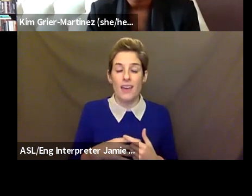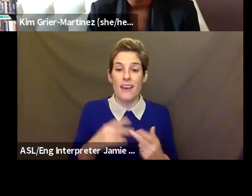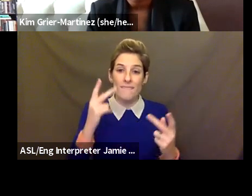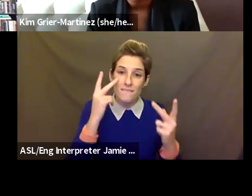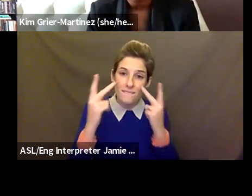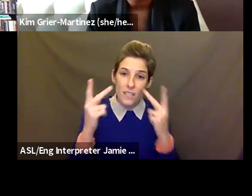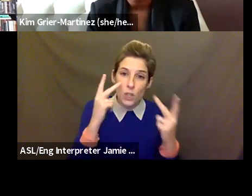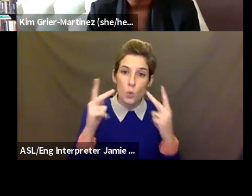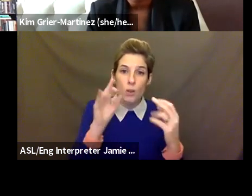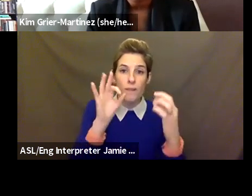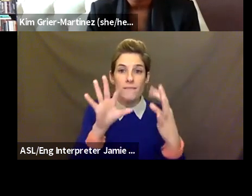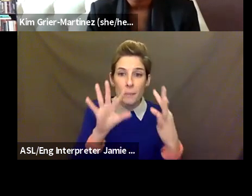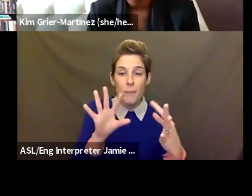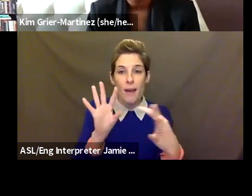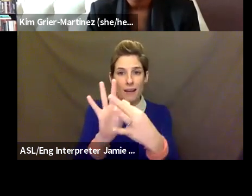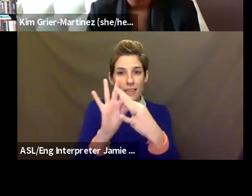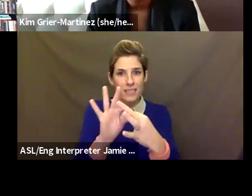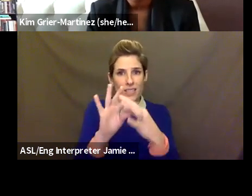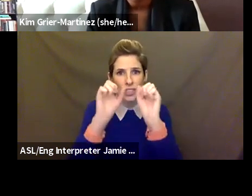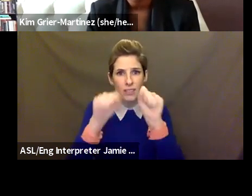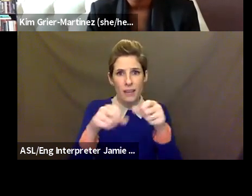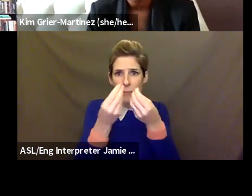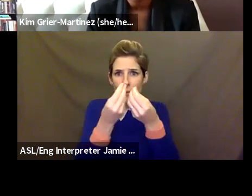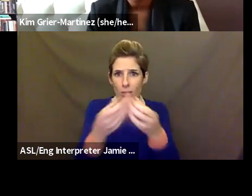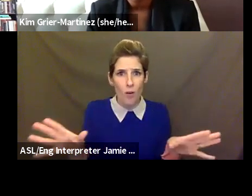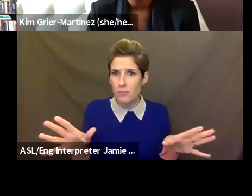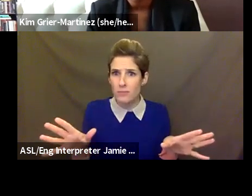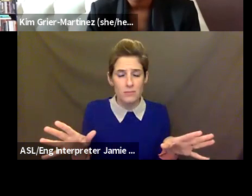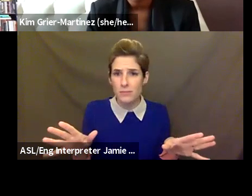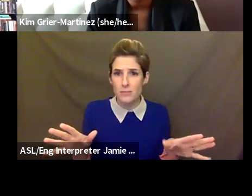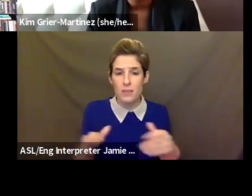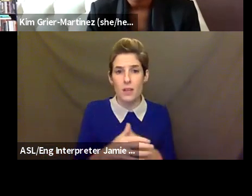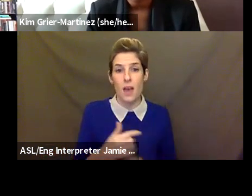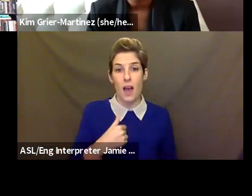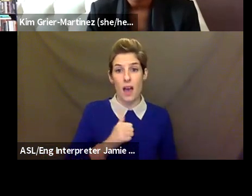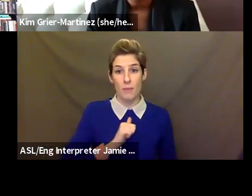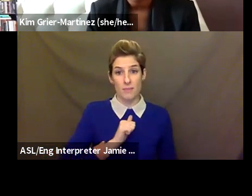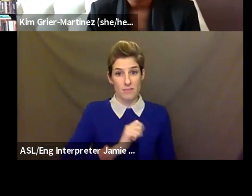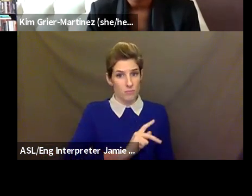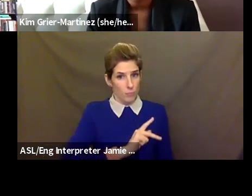lost. I find that even just personally, I love the hide self